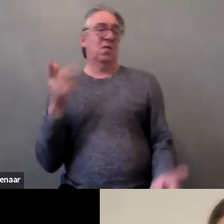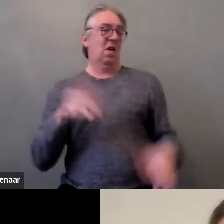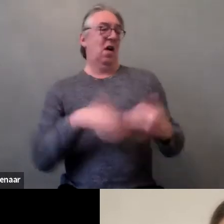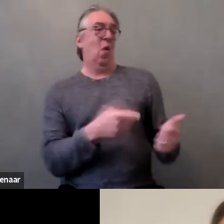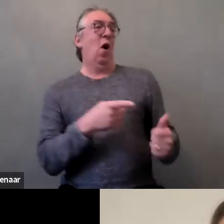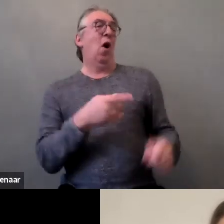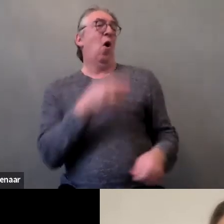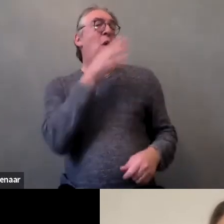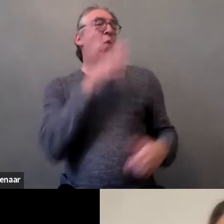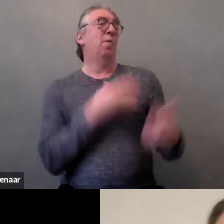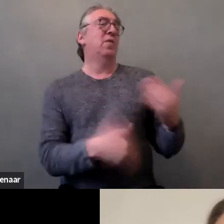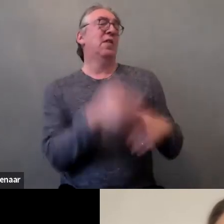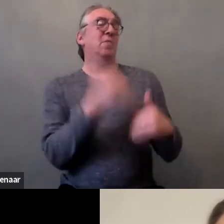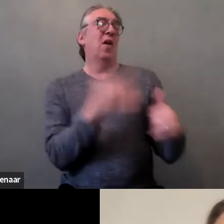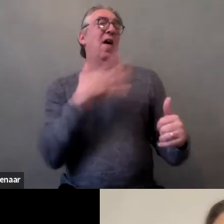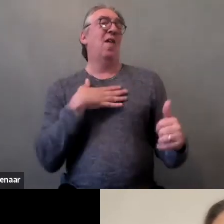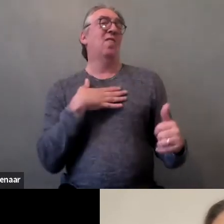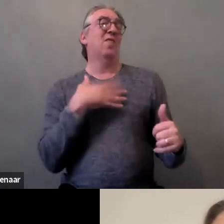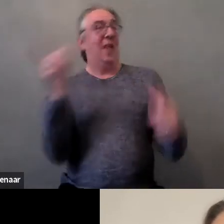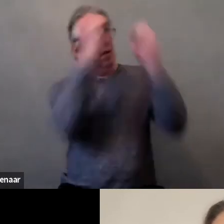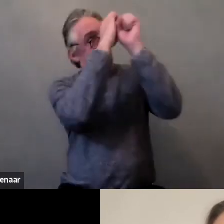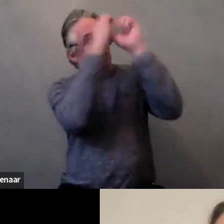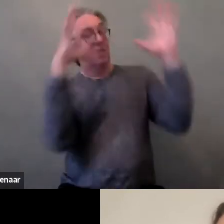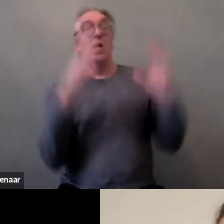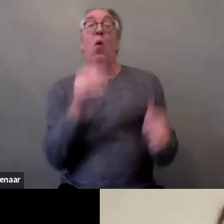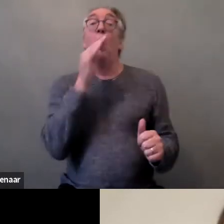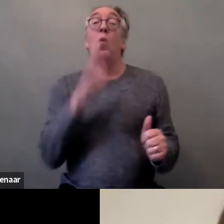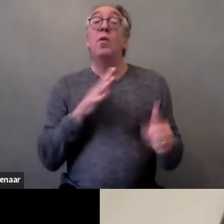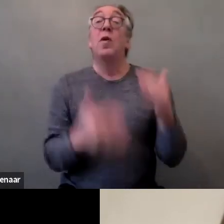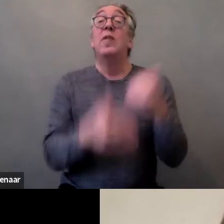The assumption that people with disabilities aren't sexual beings